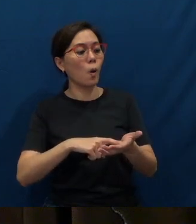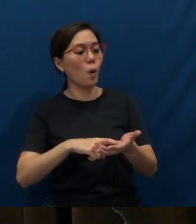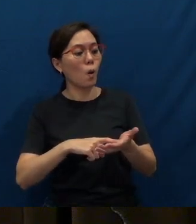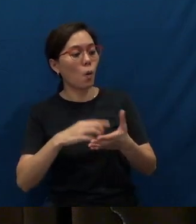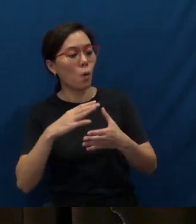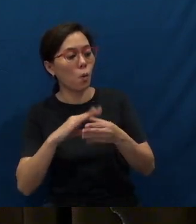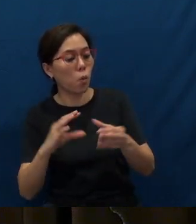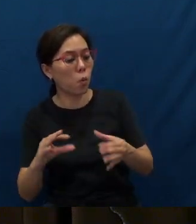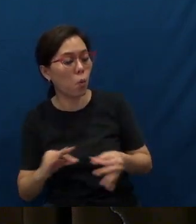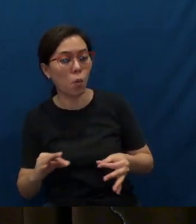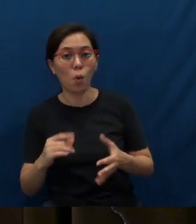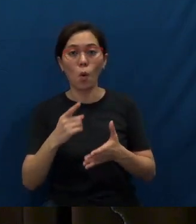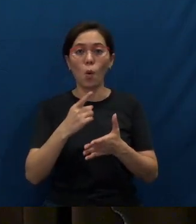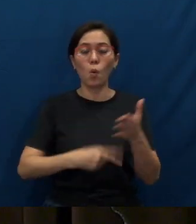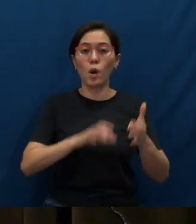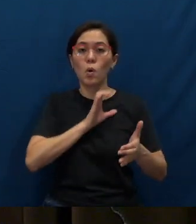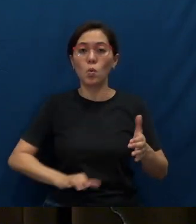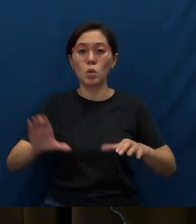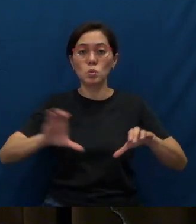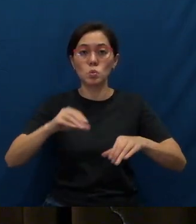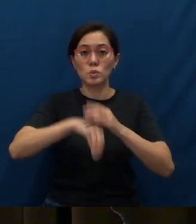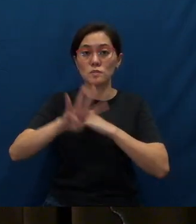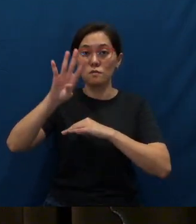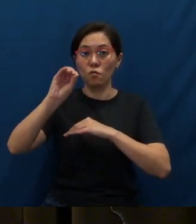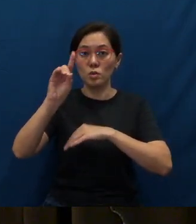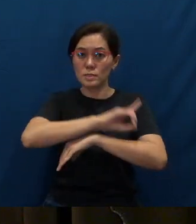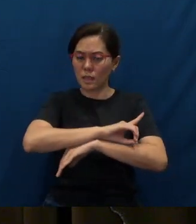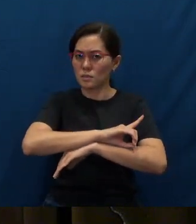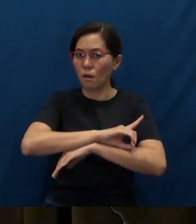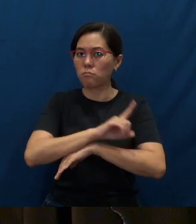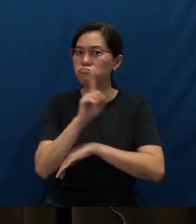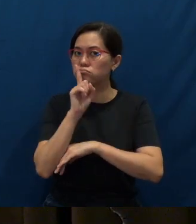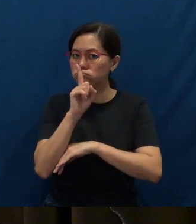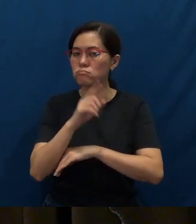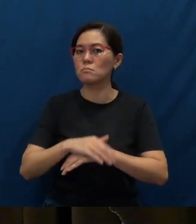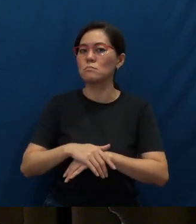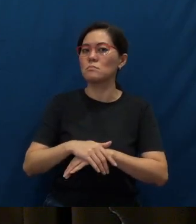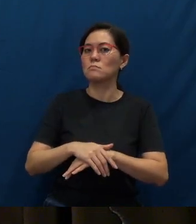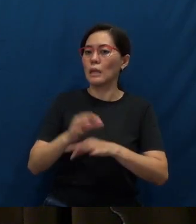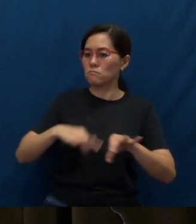and what He did in these 40 days therefore (went) a long way